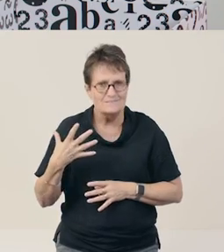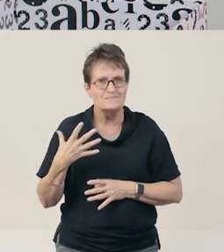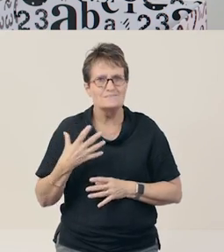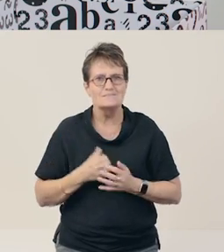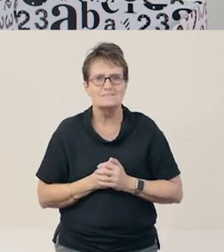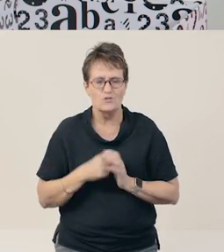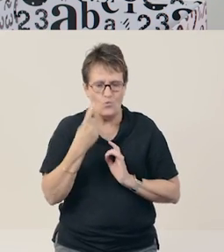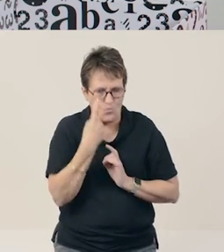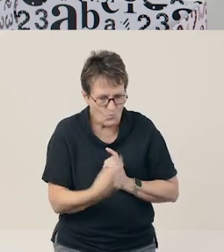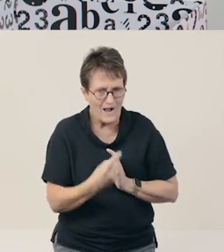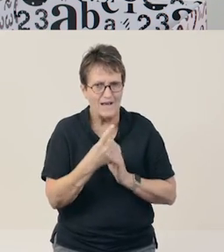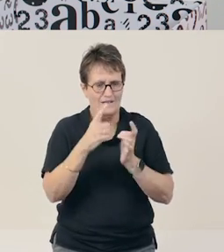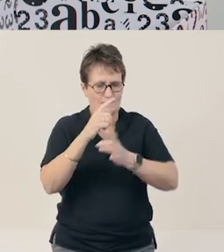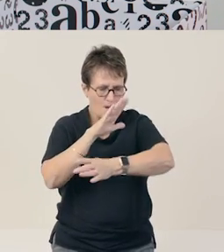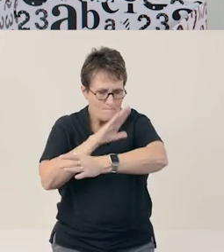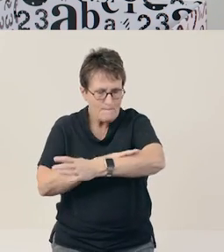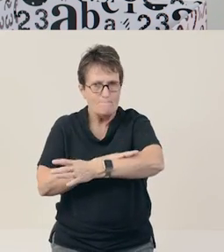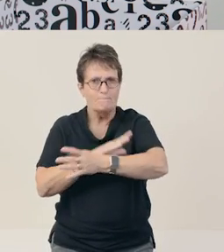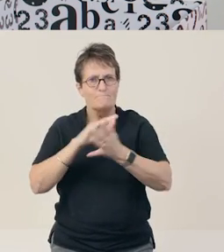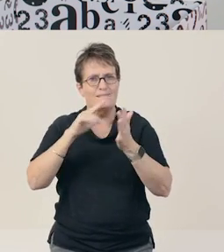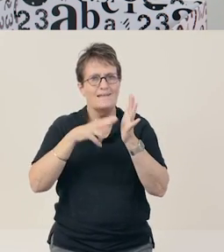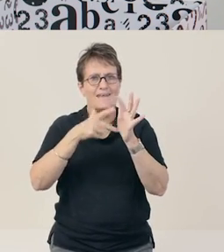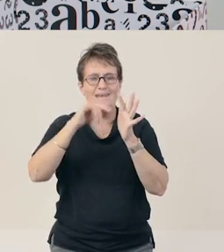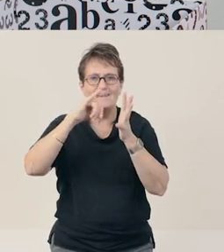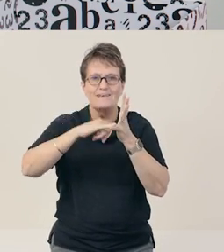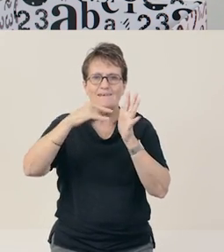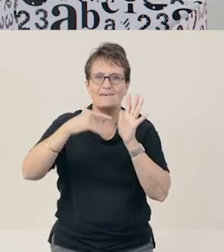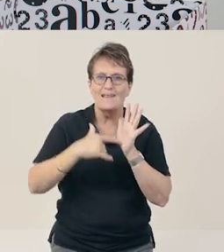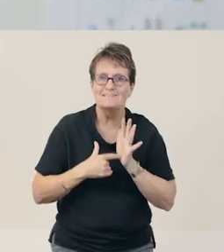There is one syllable, or part, in the word ‘nest'.